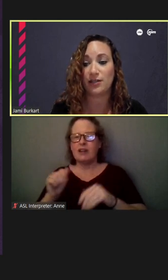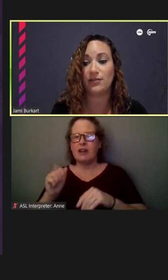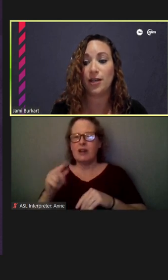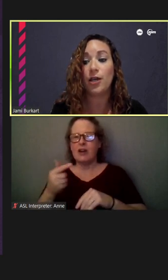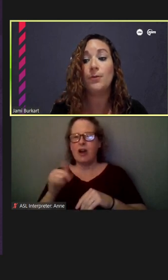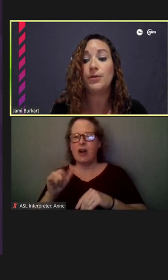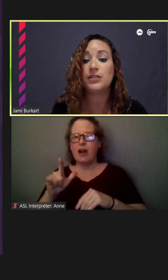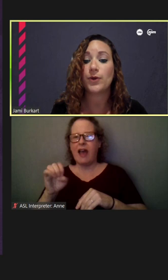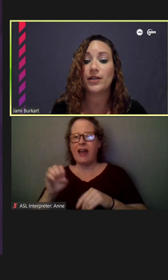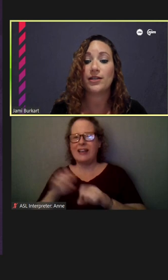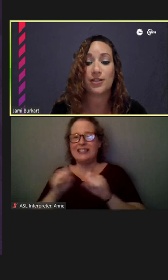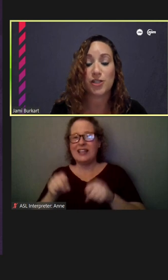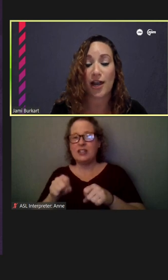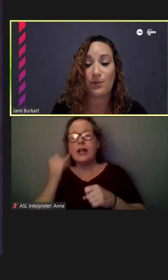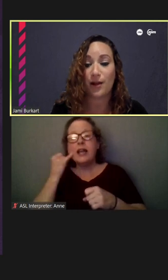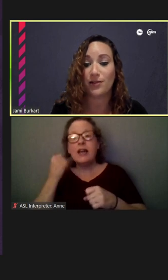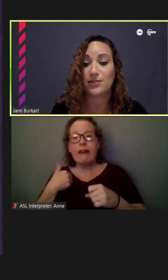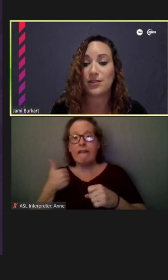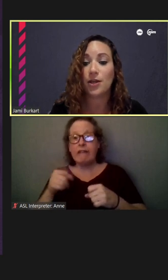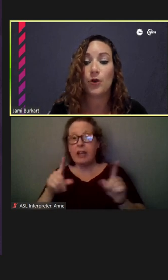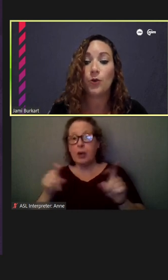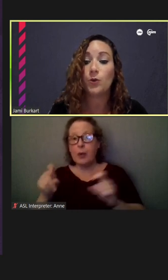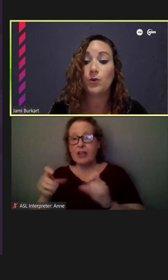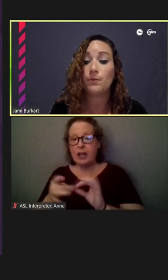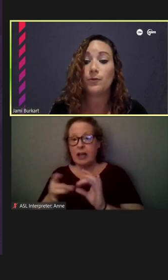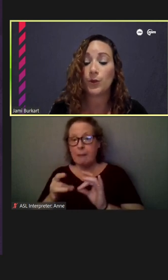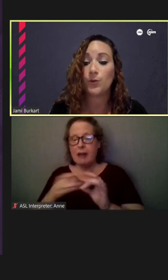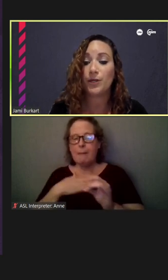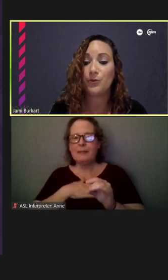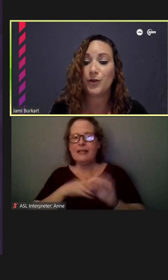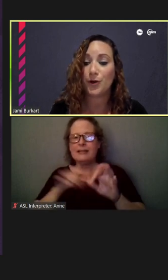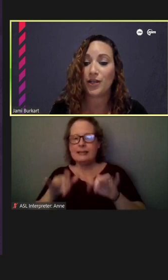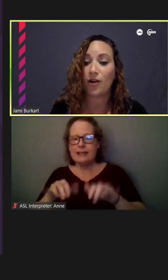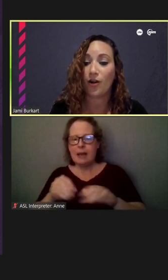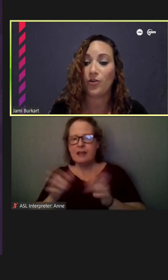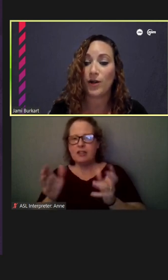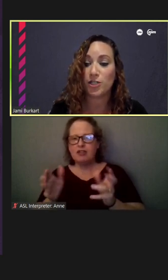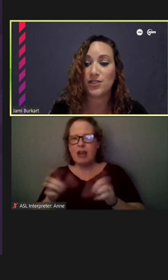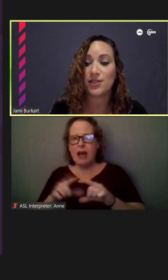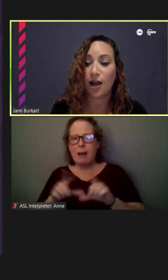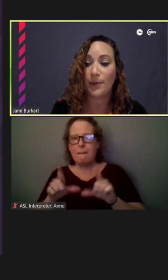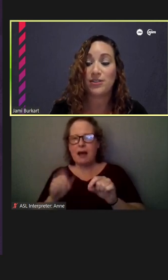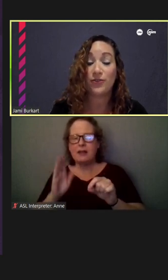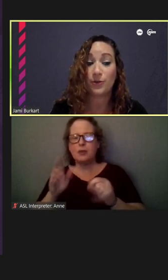please write it in the chat box. We will be recording all questions and comments for